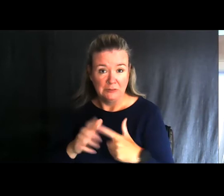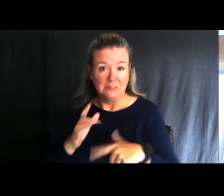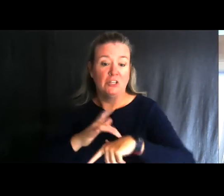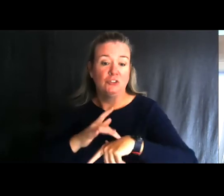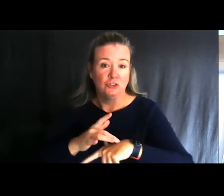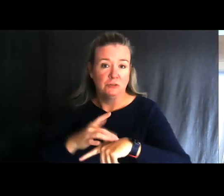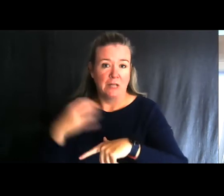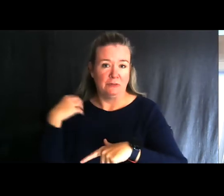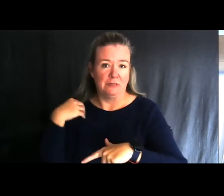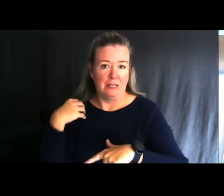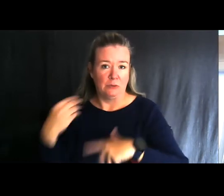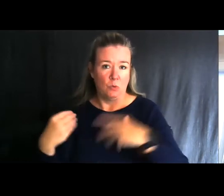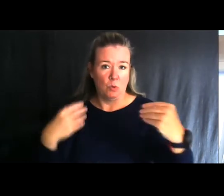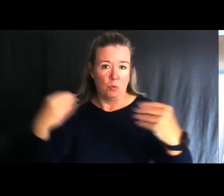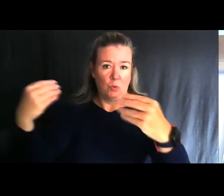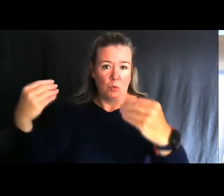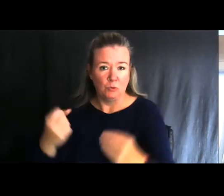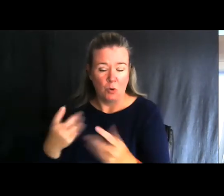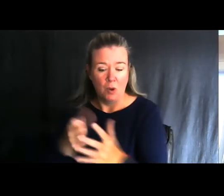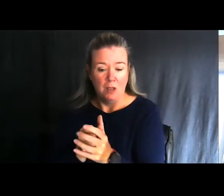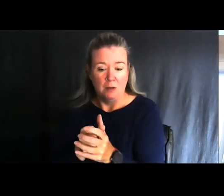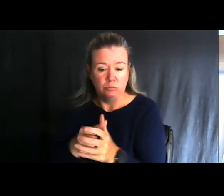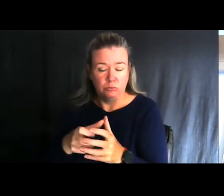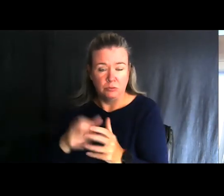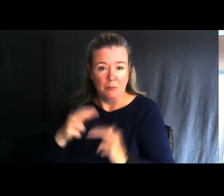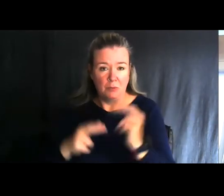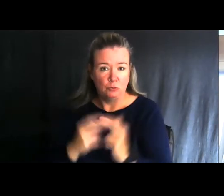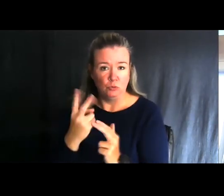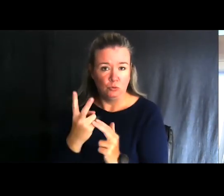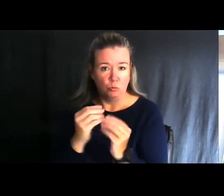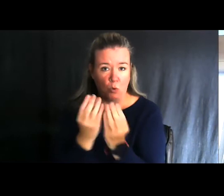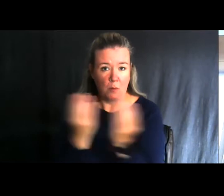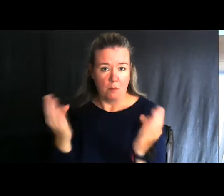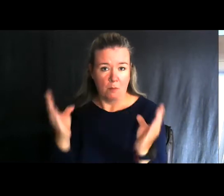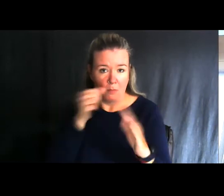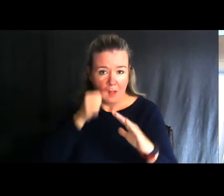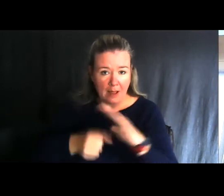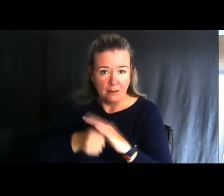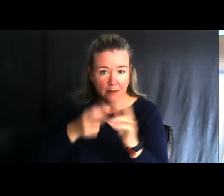So we expanded and built a couple more blinds and, as of now, we have three trailers, mobile